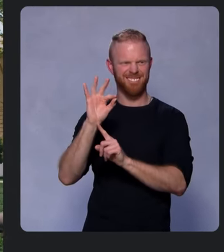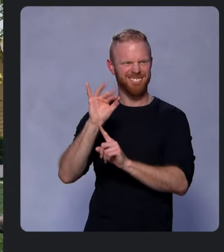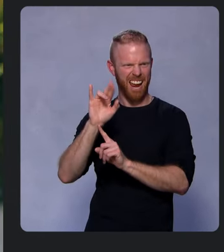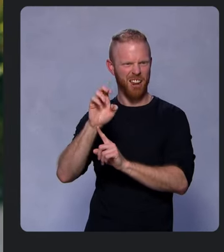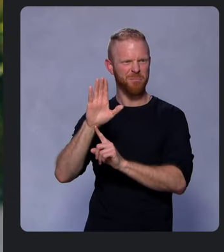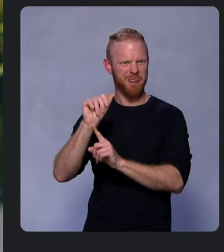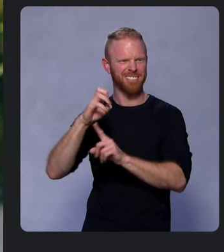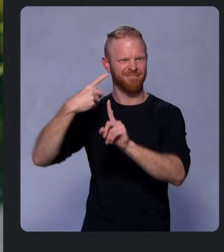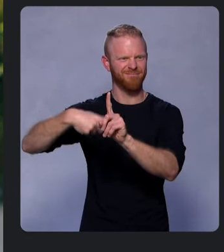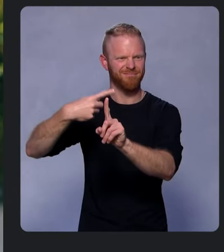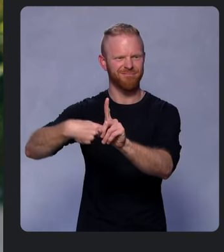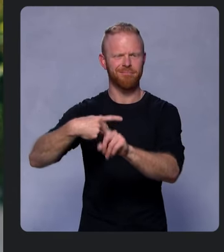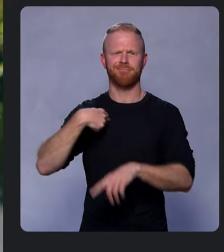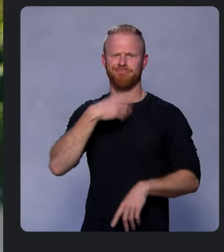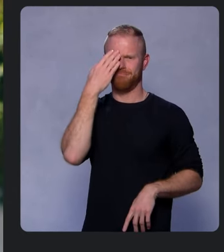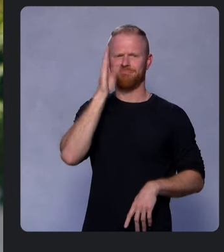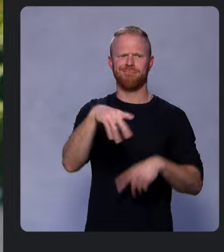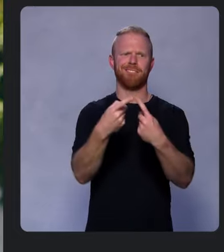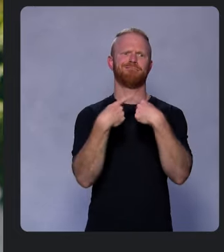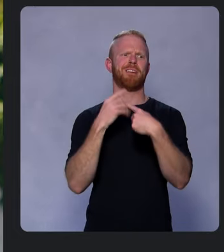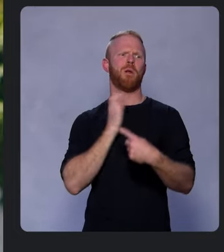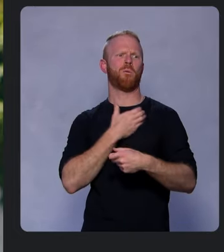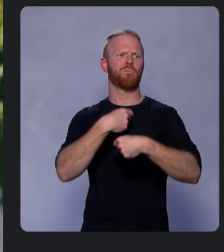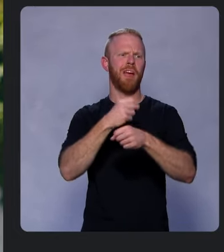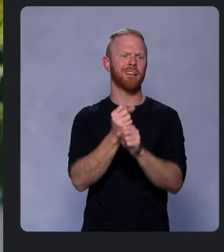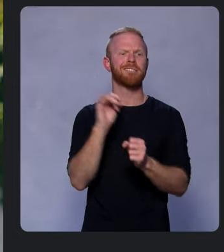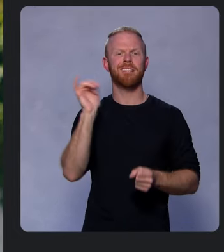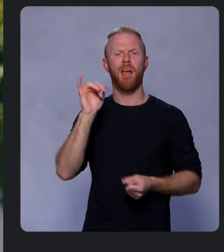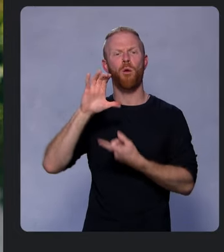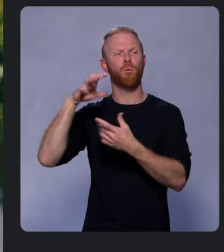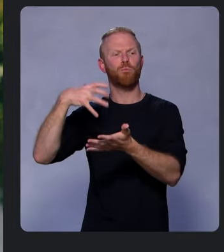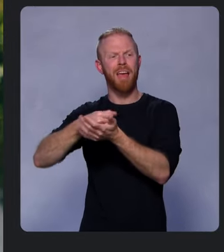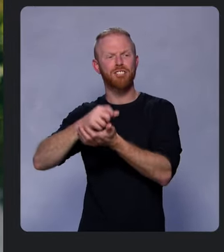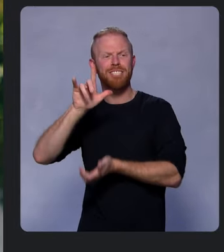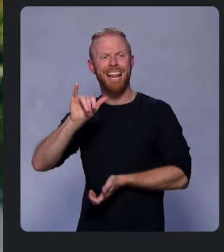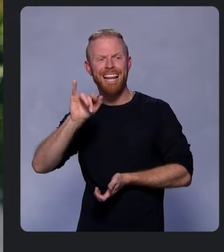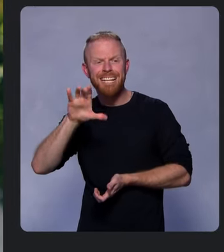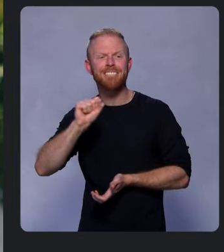We know you rely on our products like Crashlytics and Realtime Database throughout your app’s life cycle,